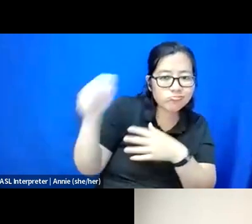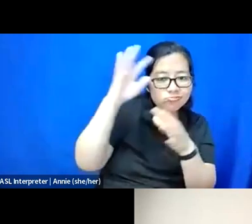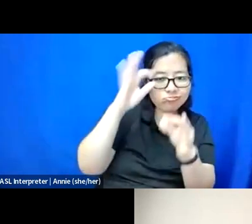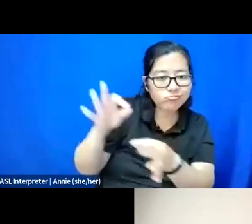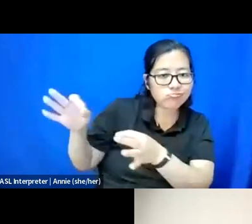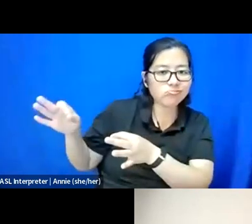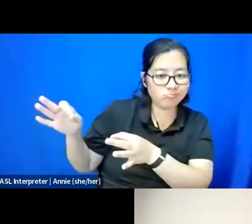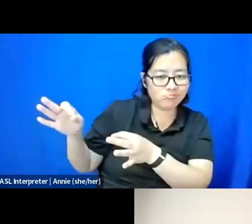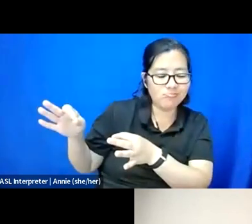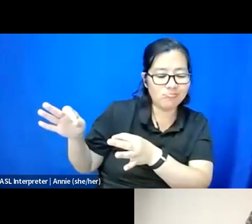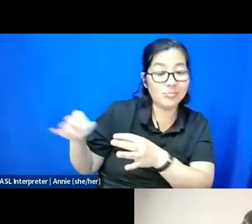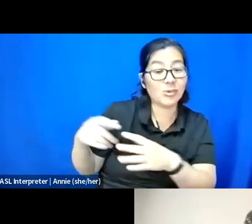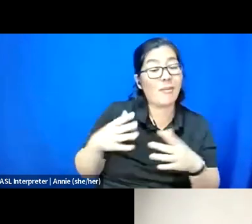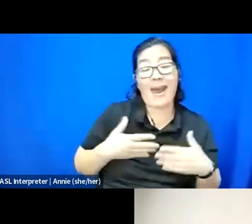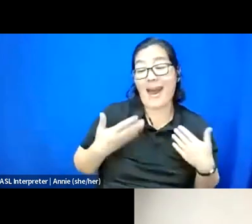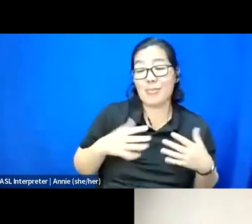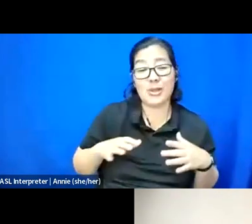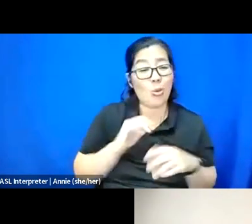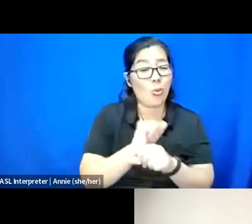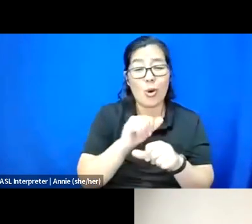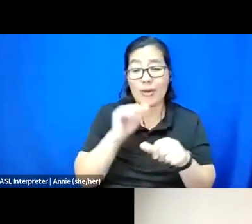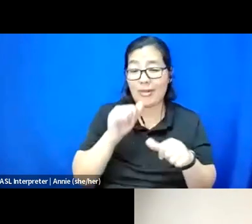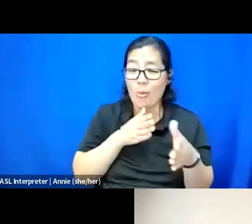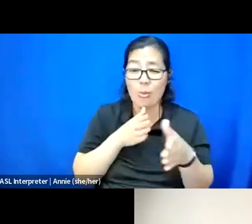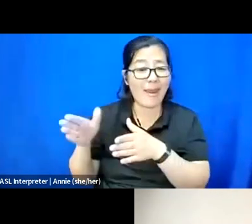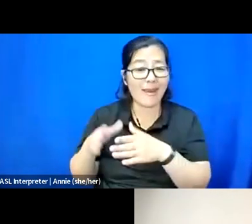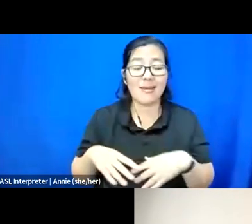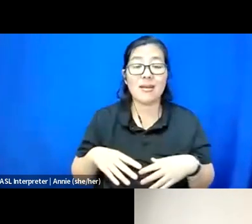You know, like collaboration and accessibility in that collaboration is very cool.